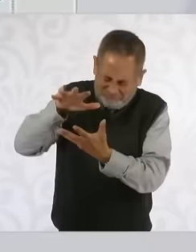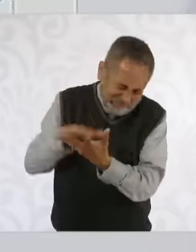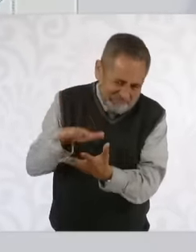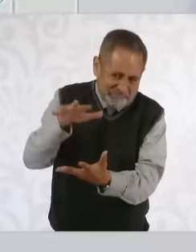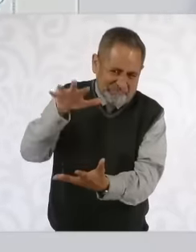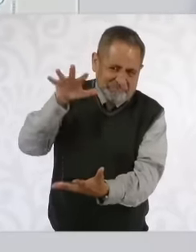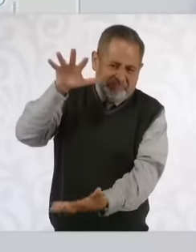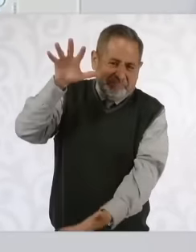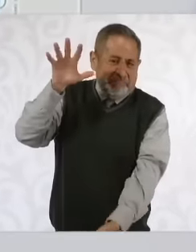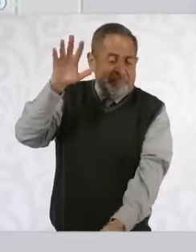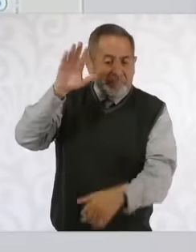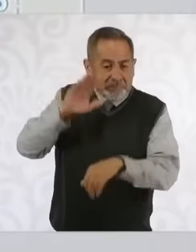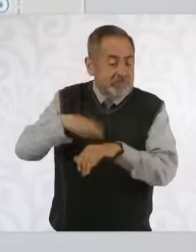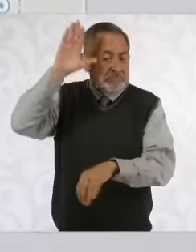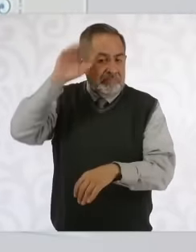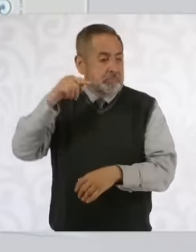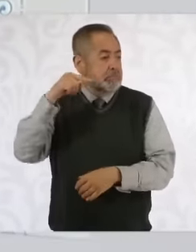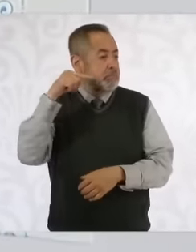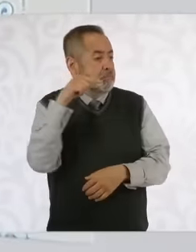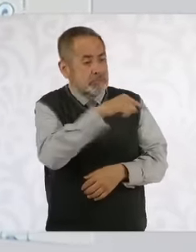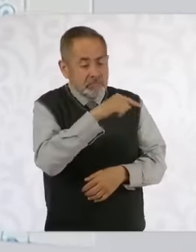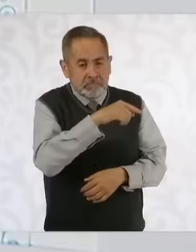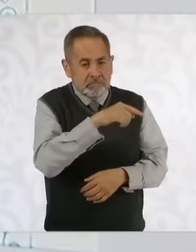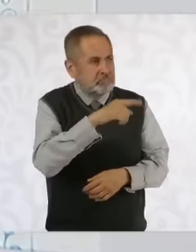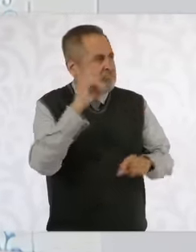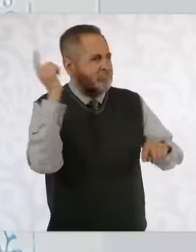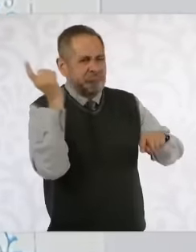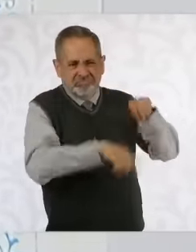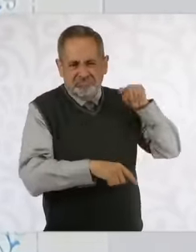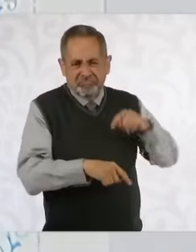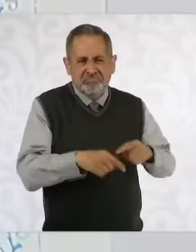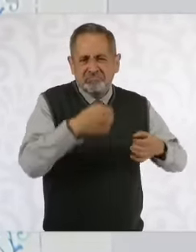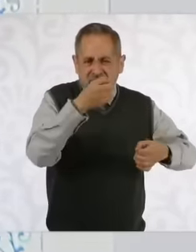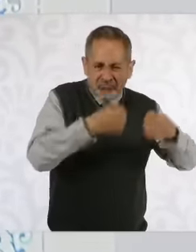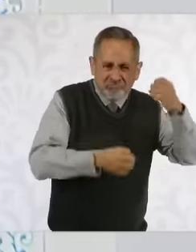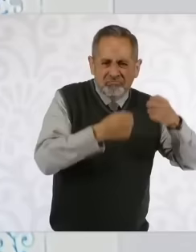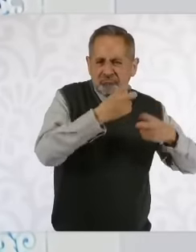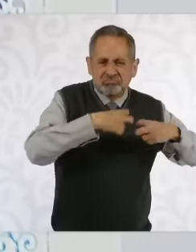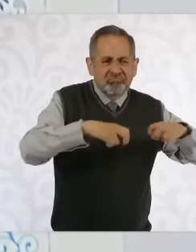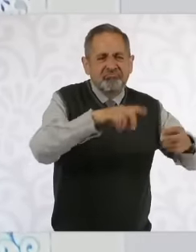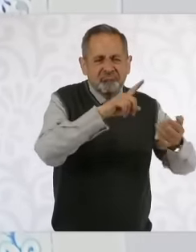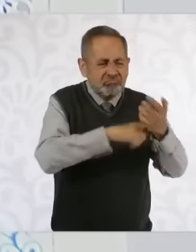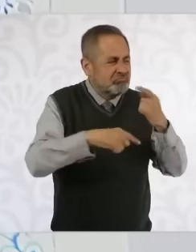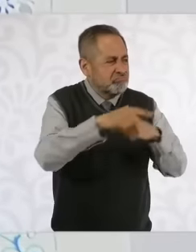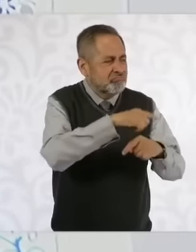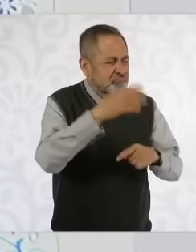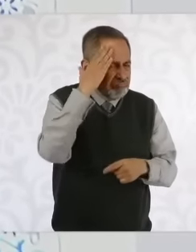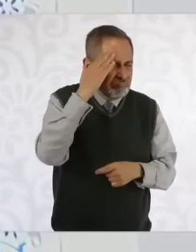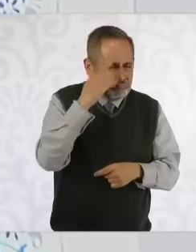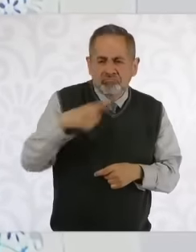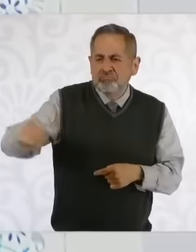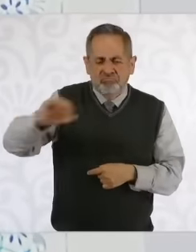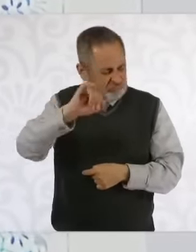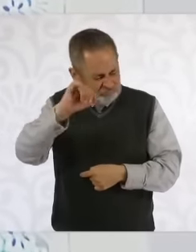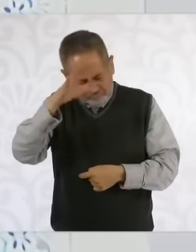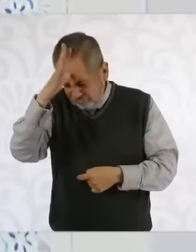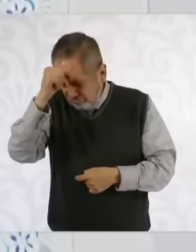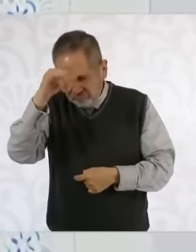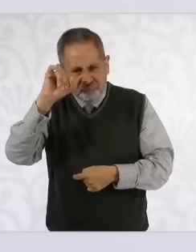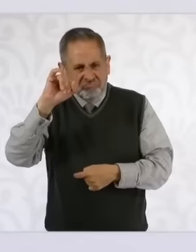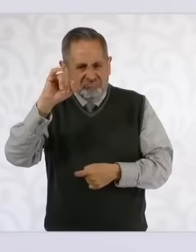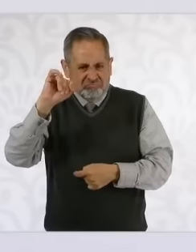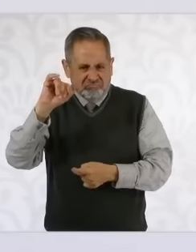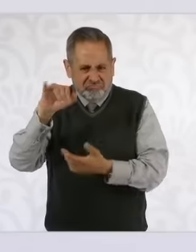agree with the election. to judges to the judges, magistrates and ministers But also